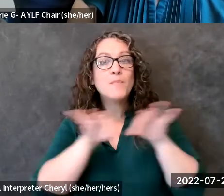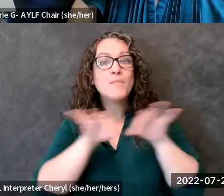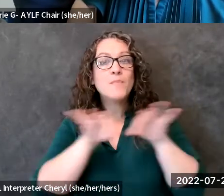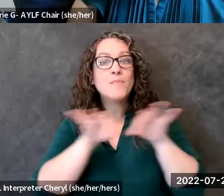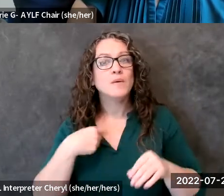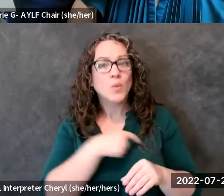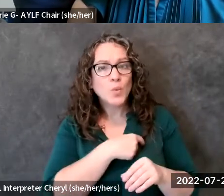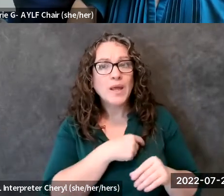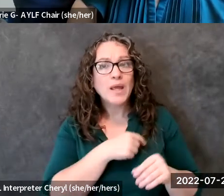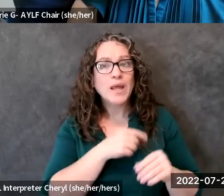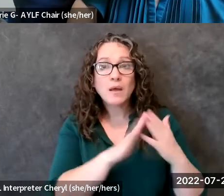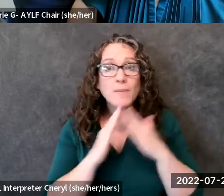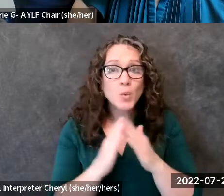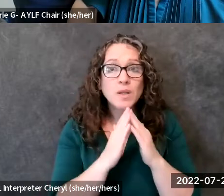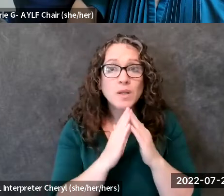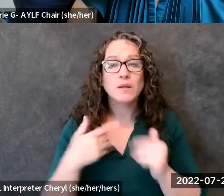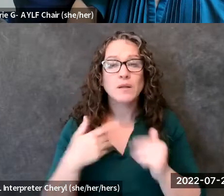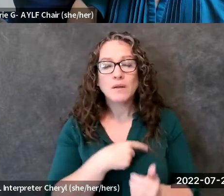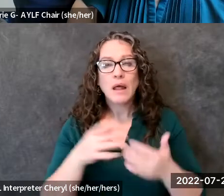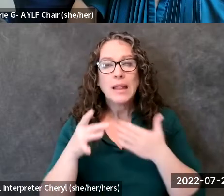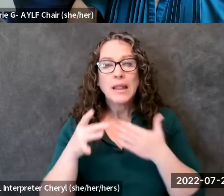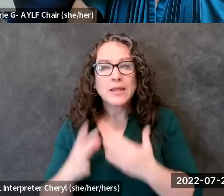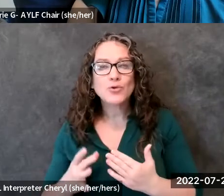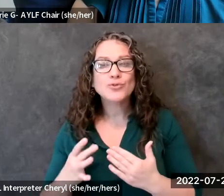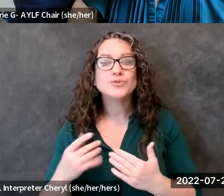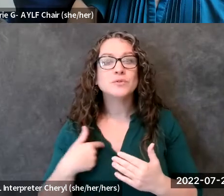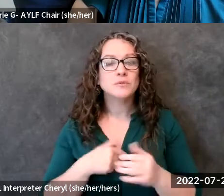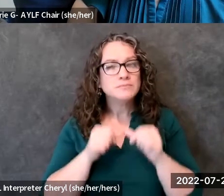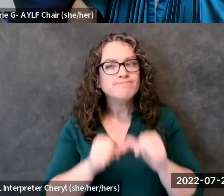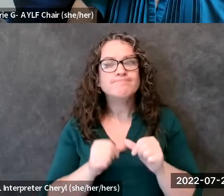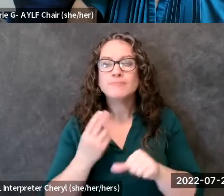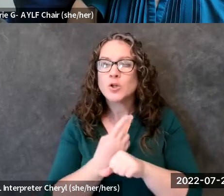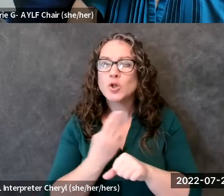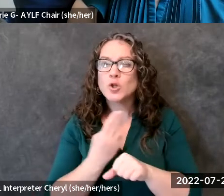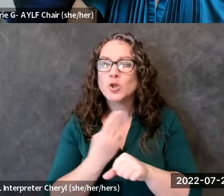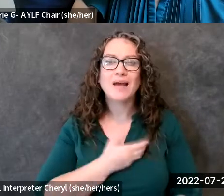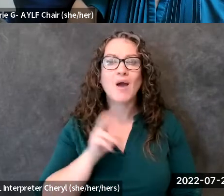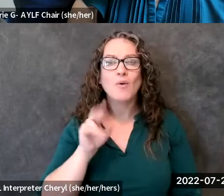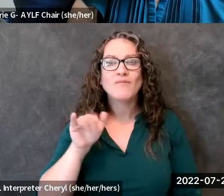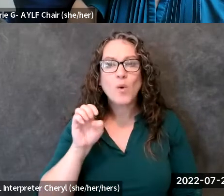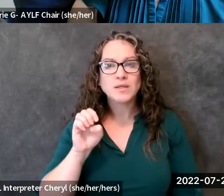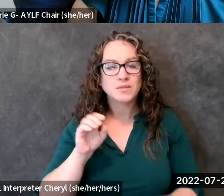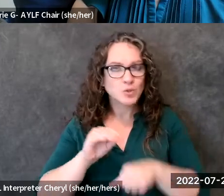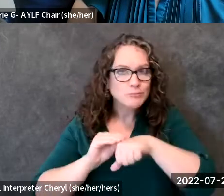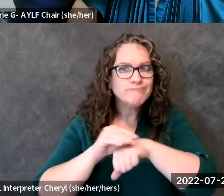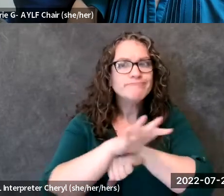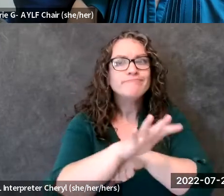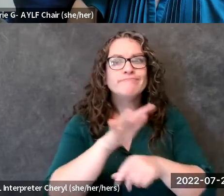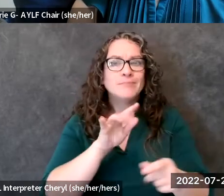leaders continue to you know use our voices to you know to create that change and make sure that